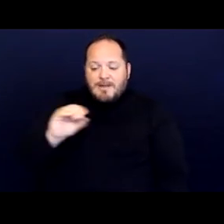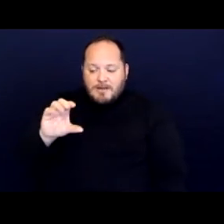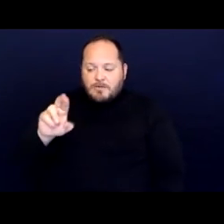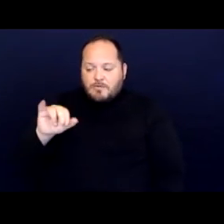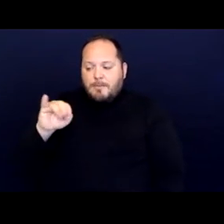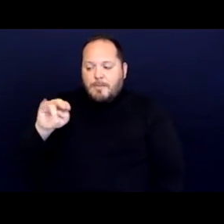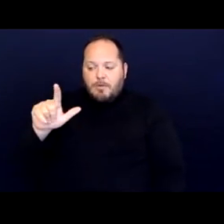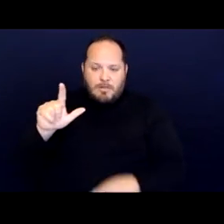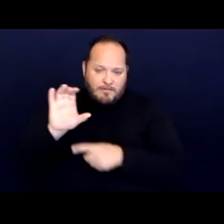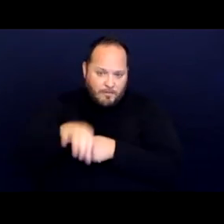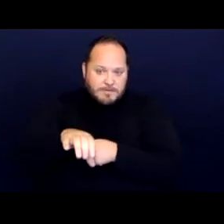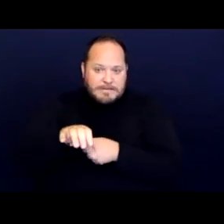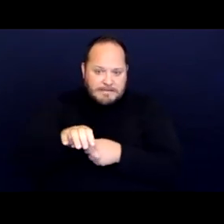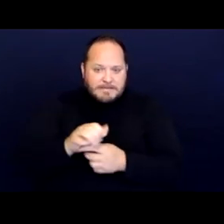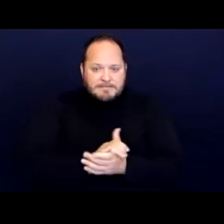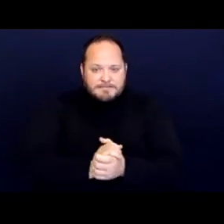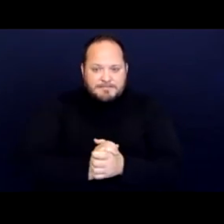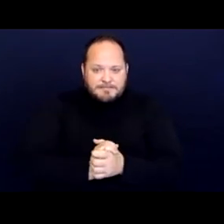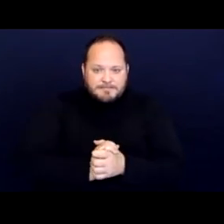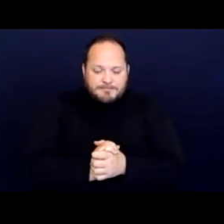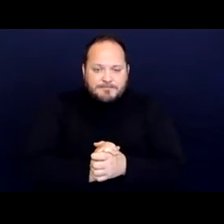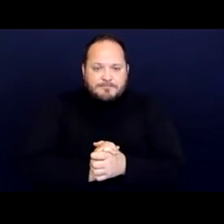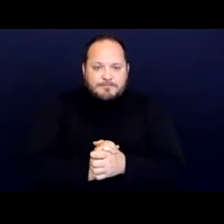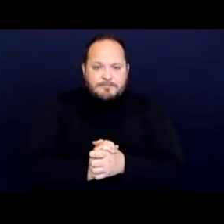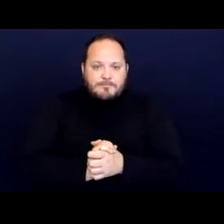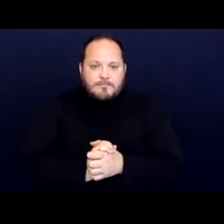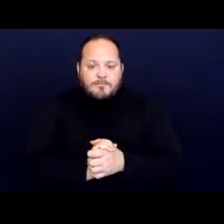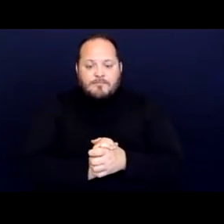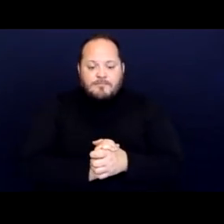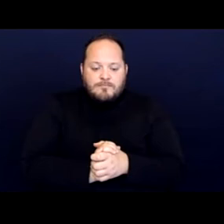And so the fourth prong is kind of an open question